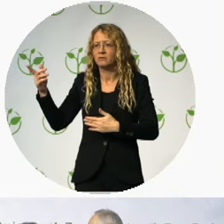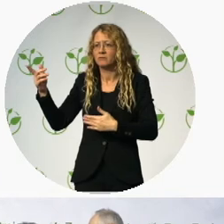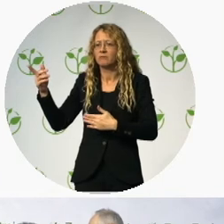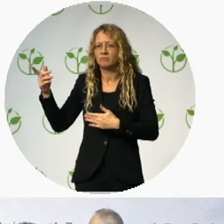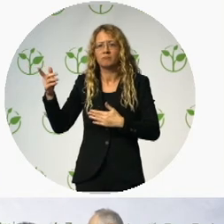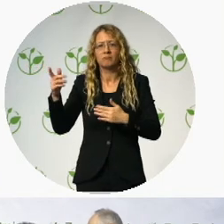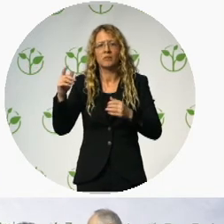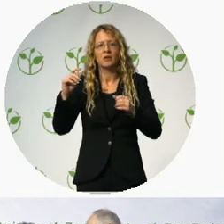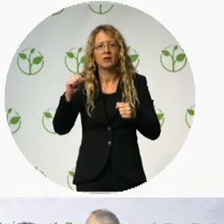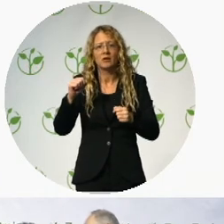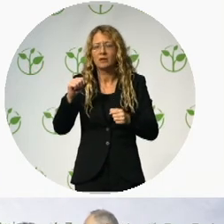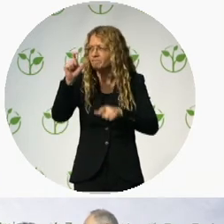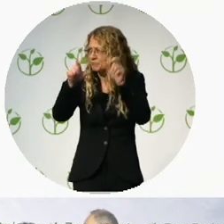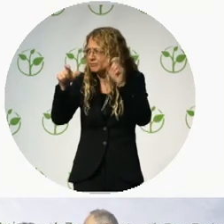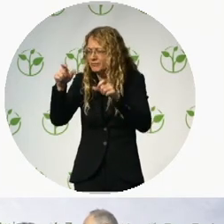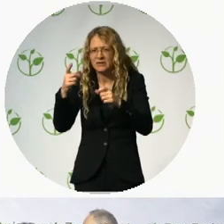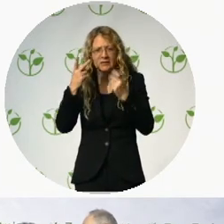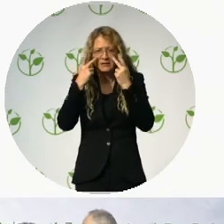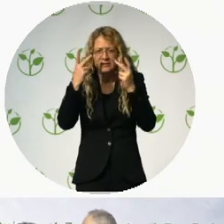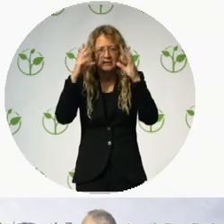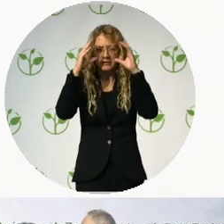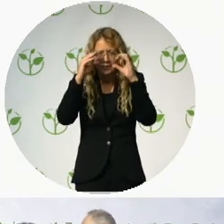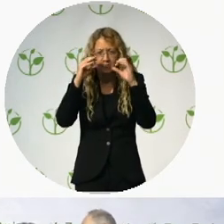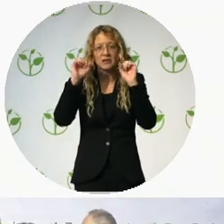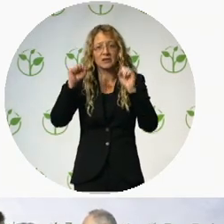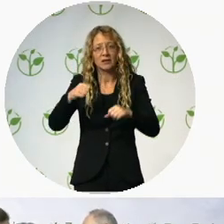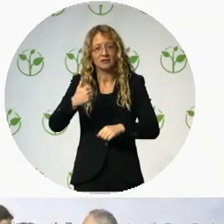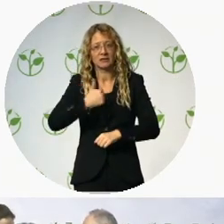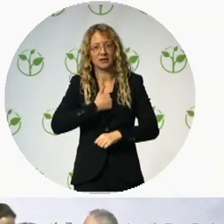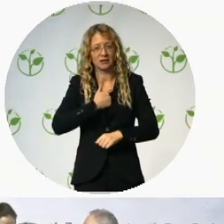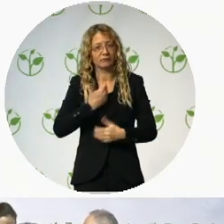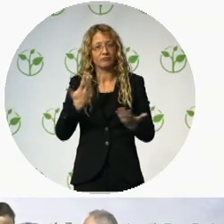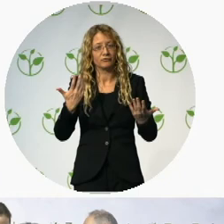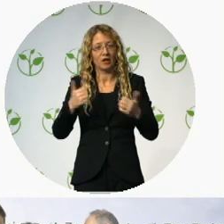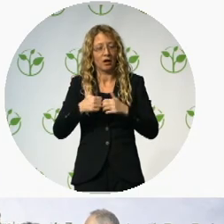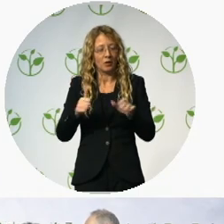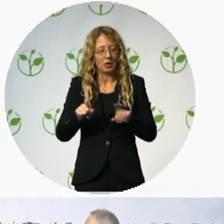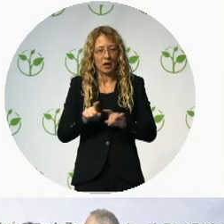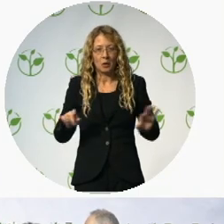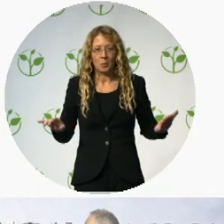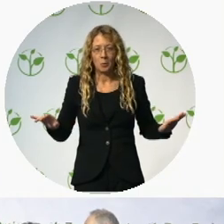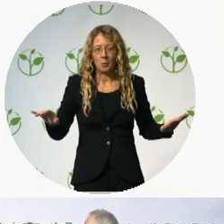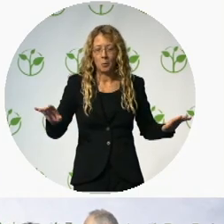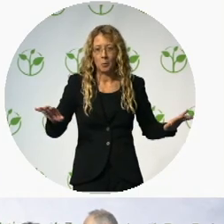... to use their own ‘human sonar’ to perceive their surroundings by using a clicking-of-tongue technique.